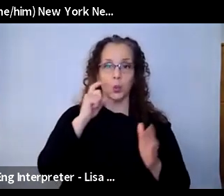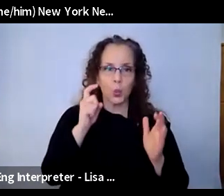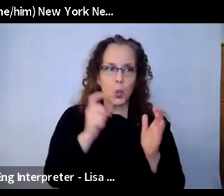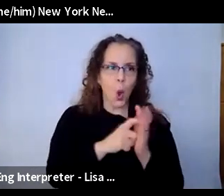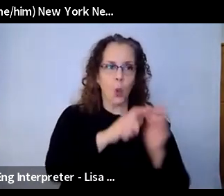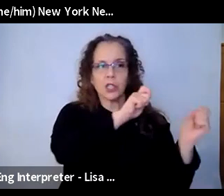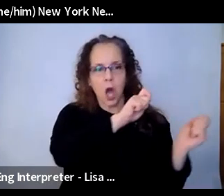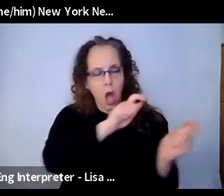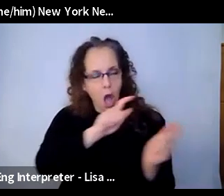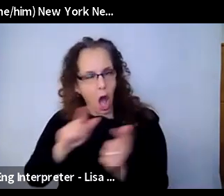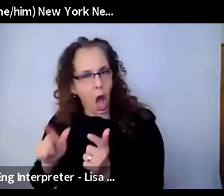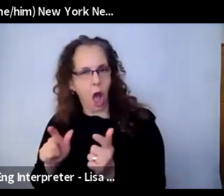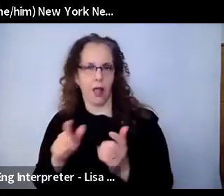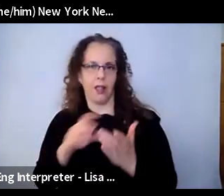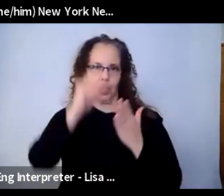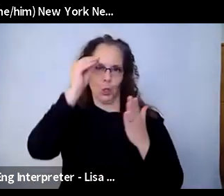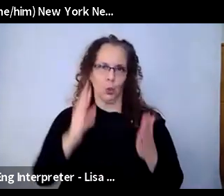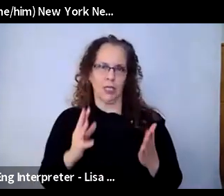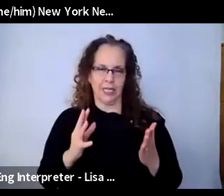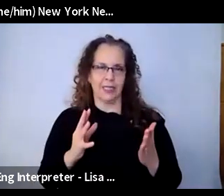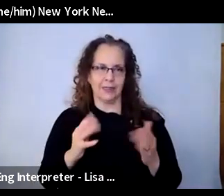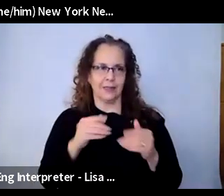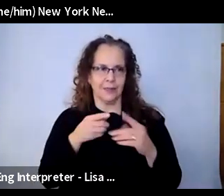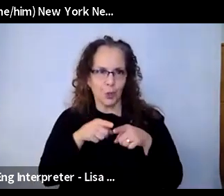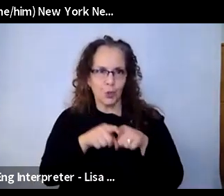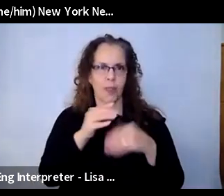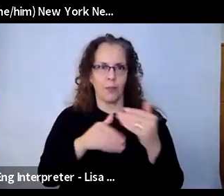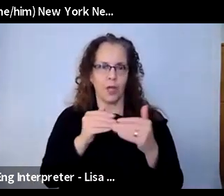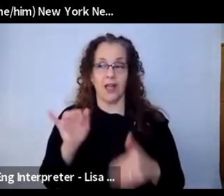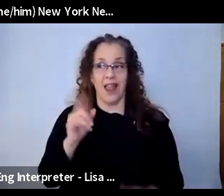during the process. And as Kelly stated, they might come up close